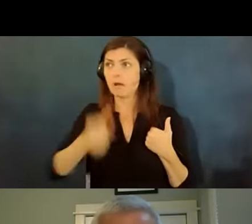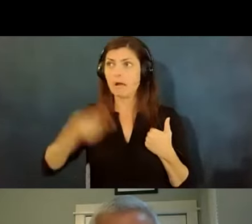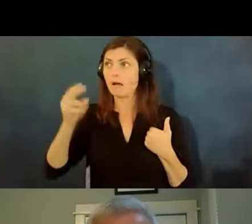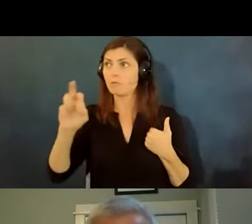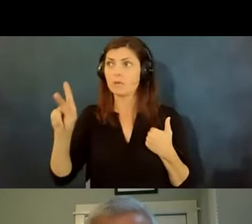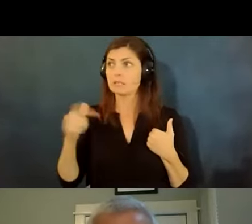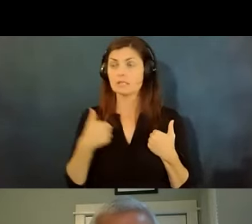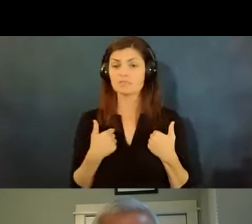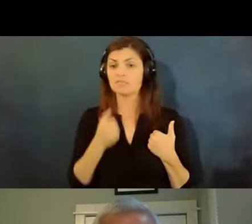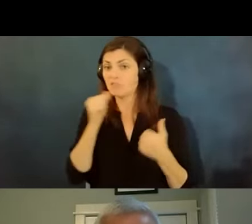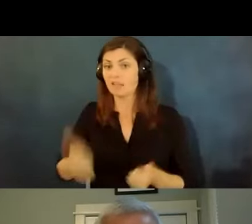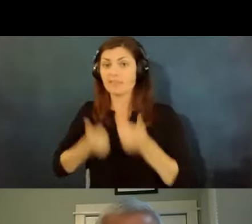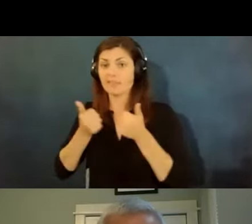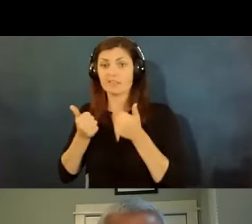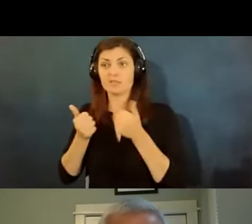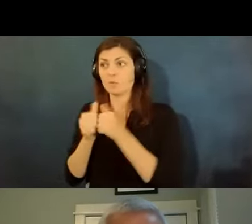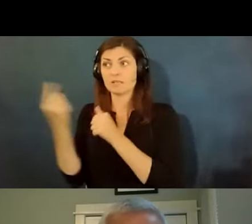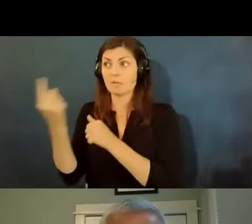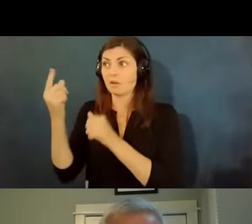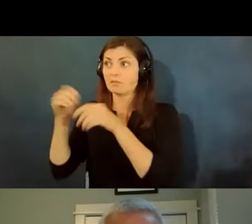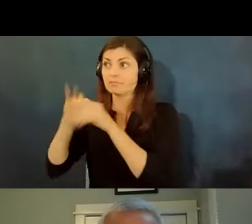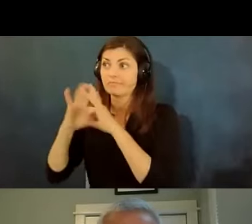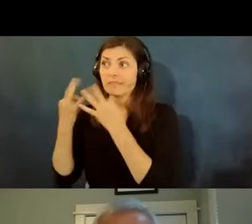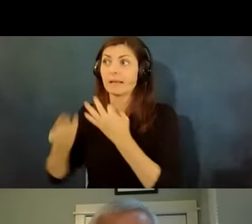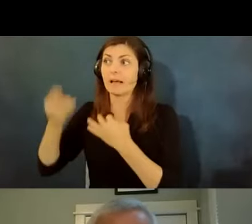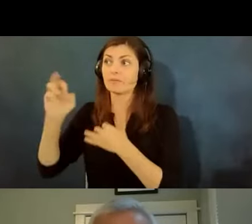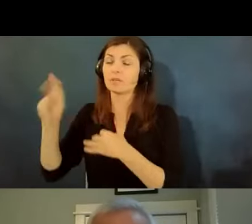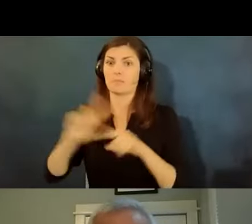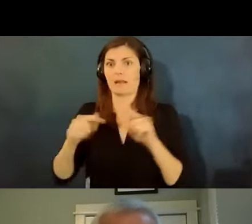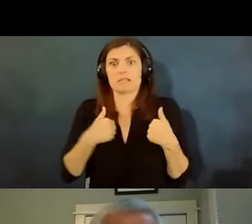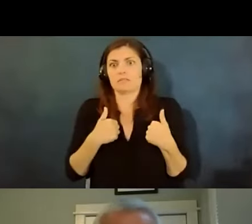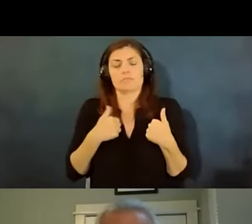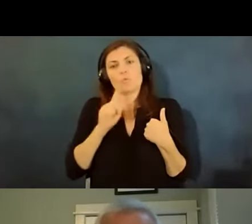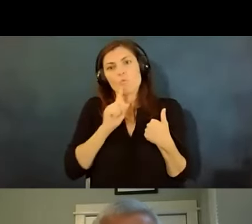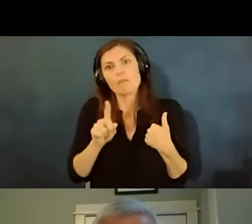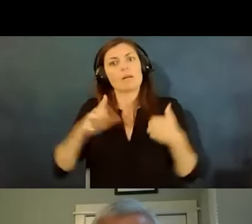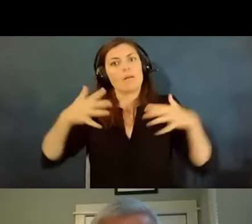and i don't live with anybody like that but i'm just worried about it i read all these stories